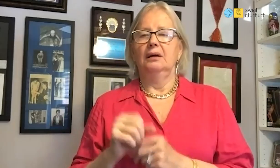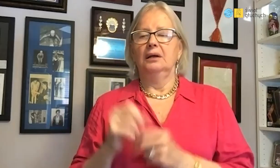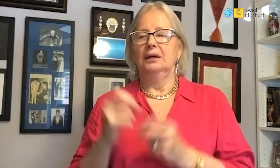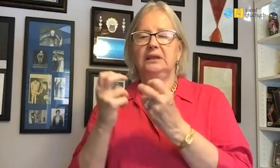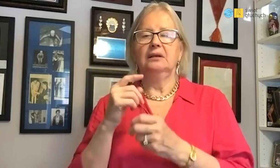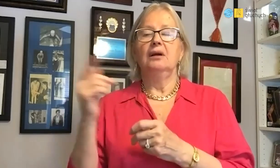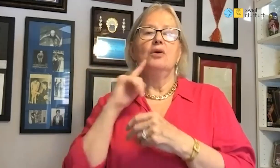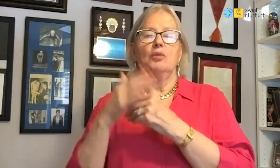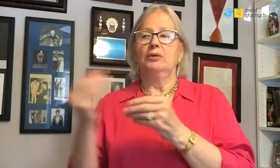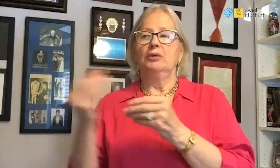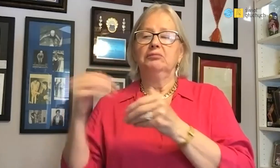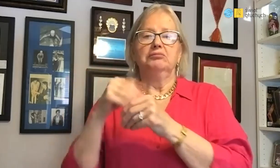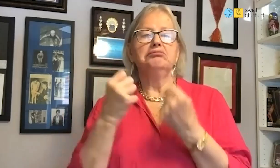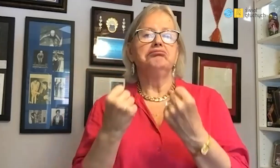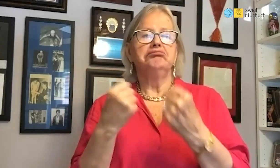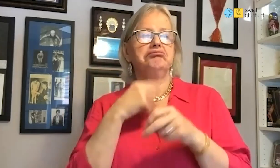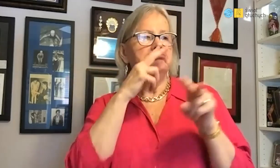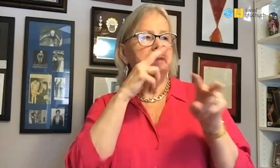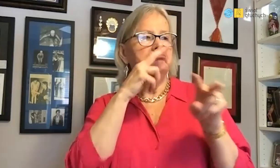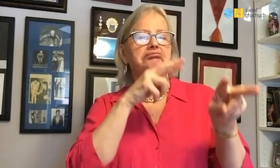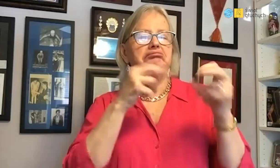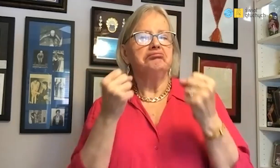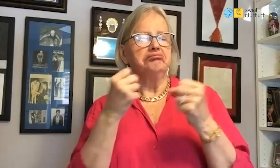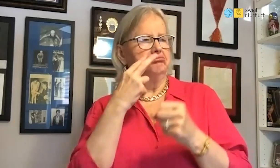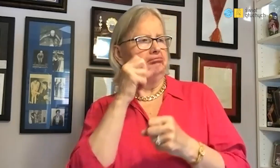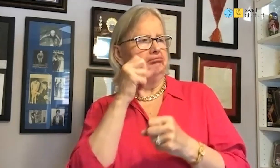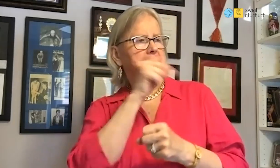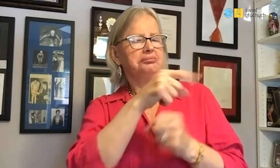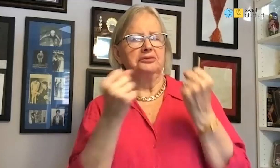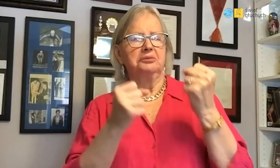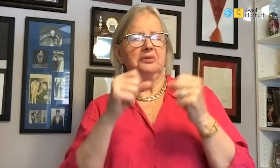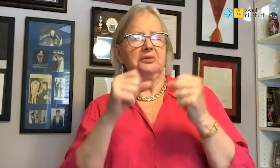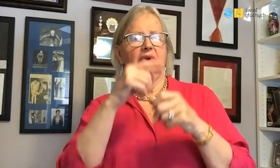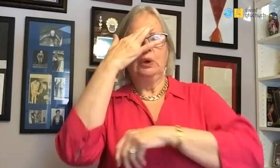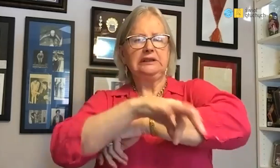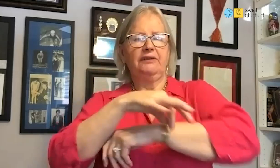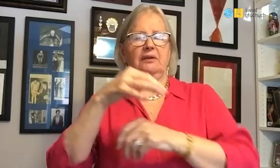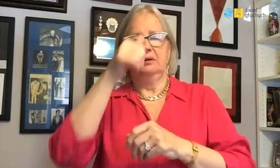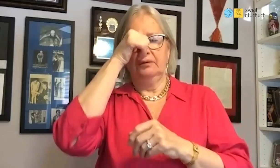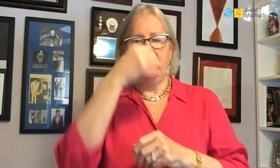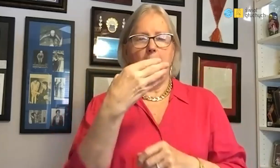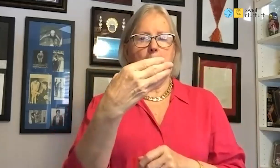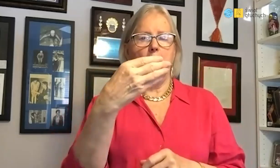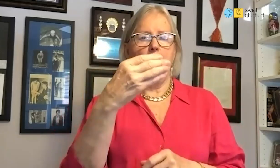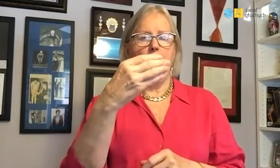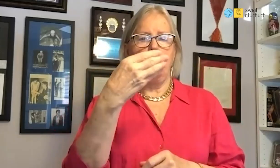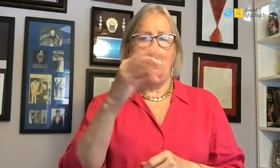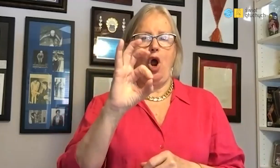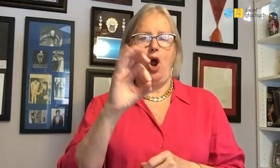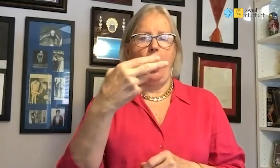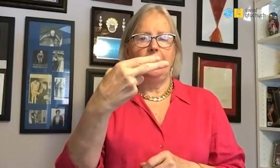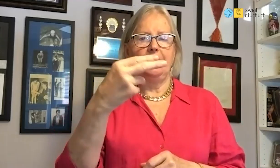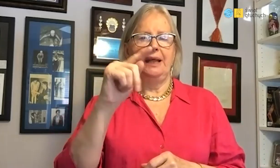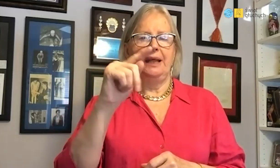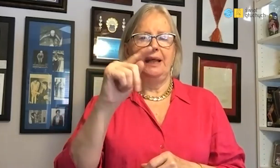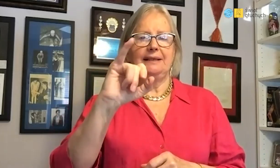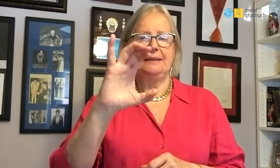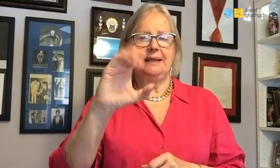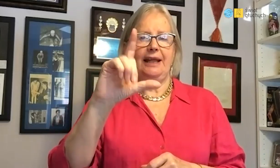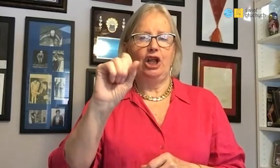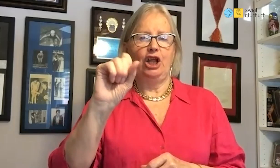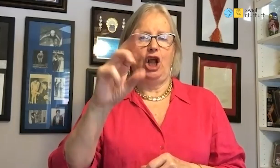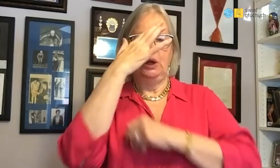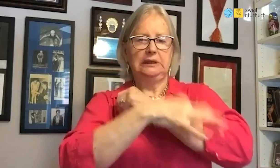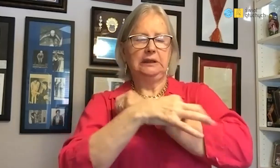When we were traveling by car we noticed Montclair University.